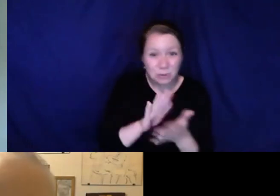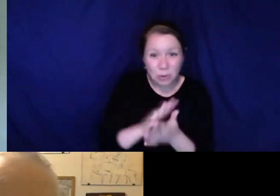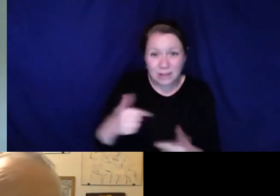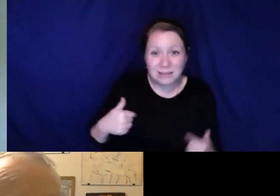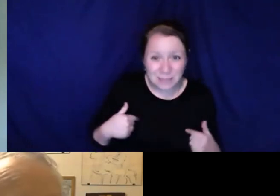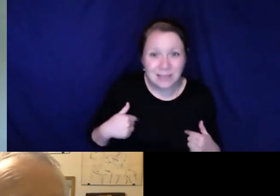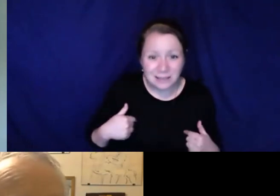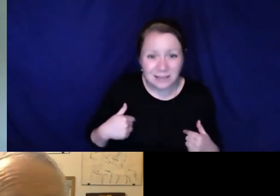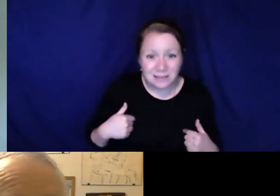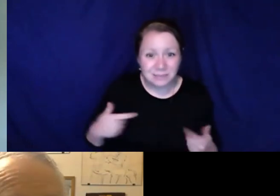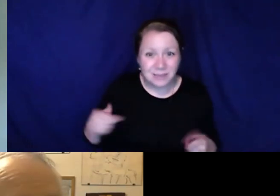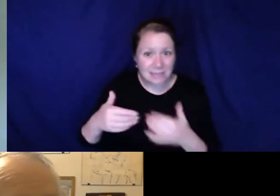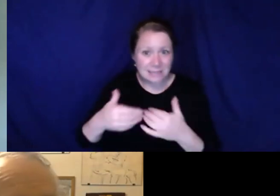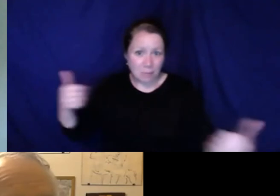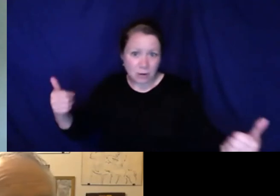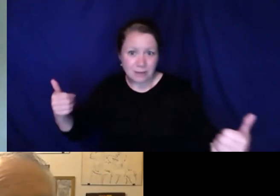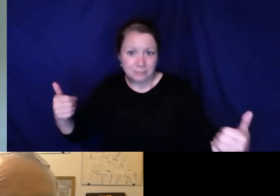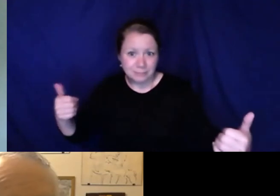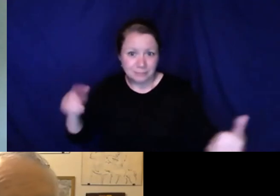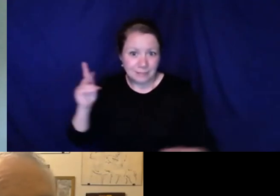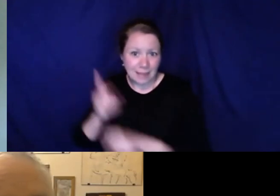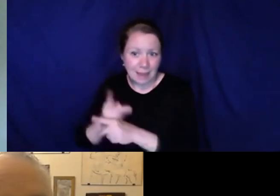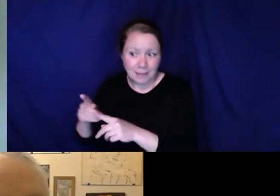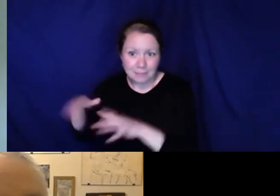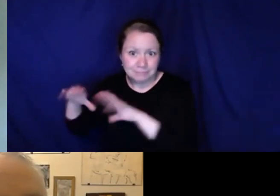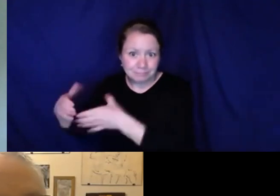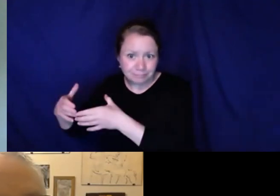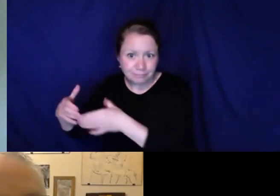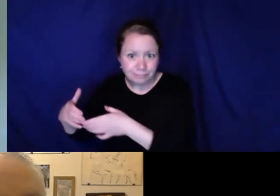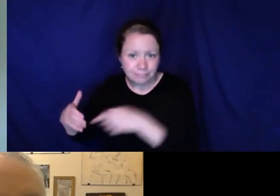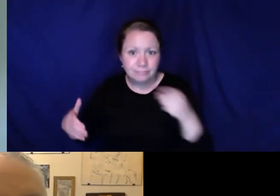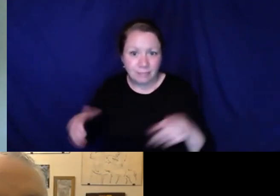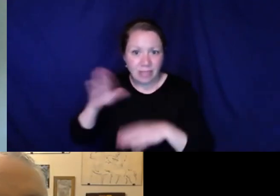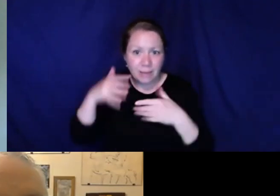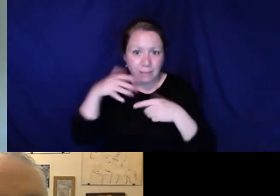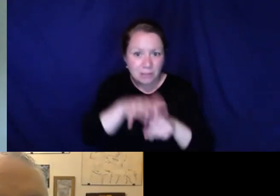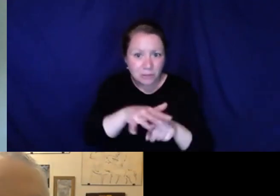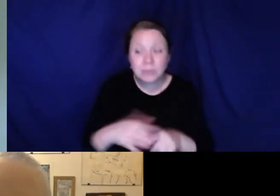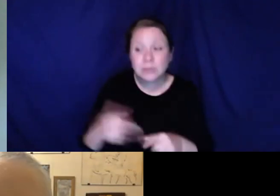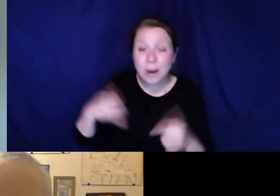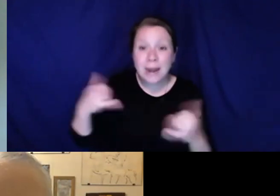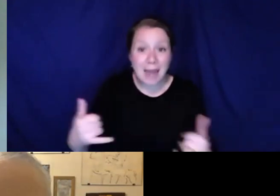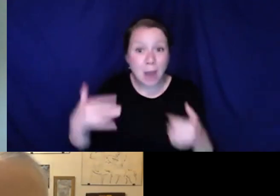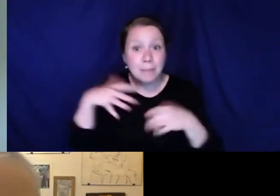of my generation who were not even educated in the same school where I went to school as a